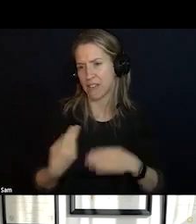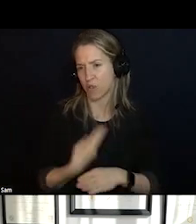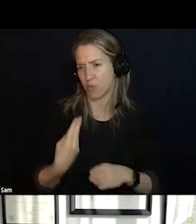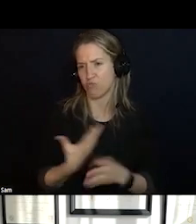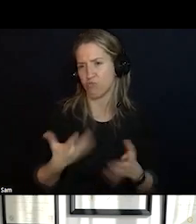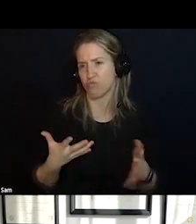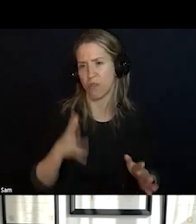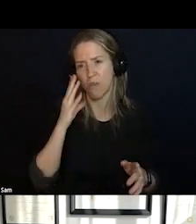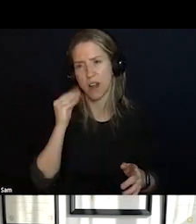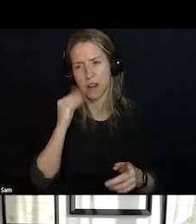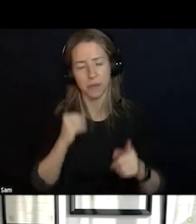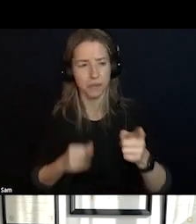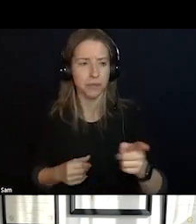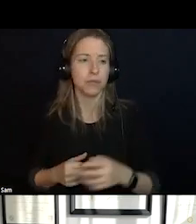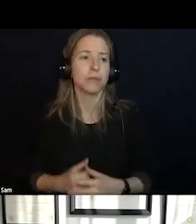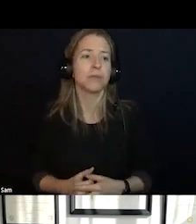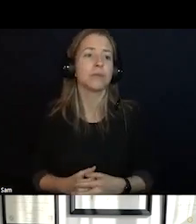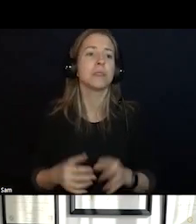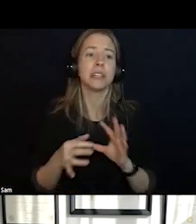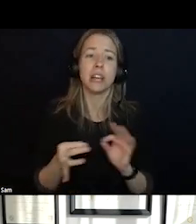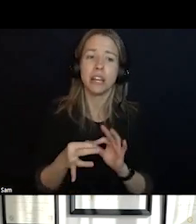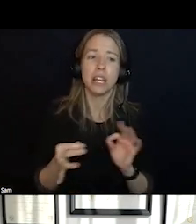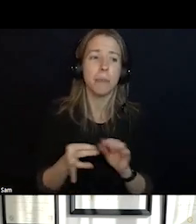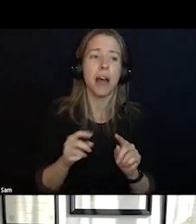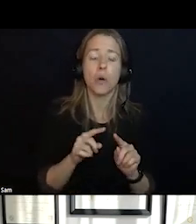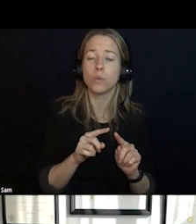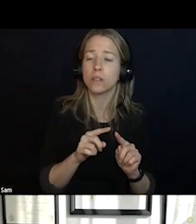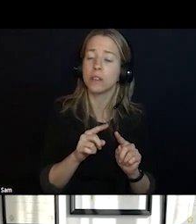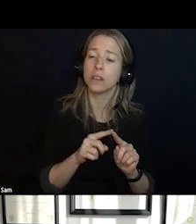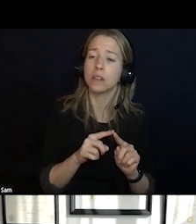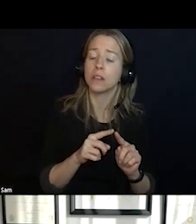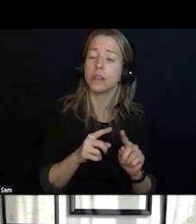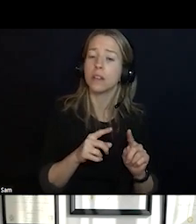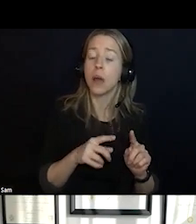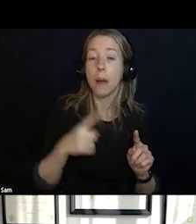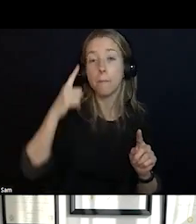ABOUT WHAT IS THE DIFFERENCE IN HOW WE THINK THAT IS RESPONDING TO MENTAL HEALTH EMERGENCIES VERSUS